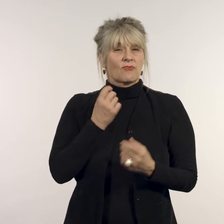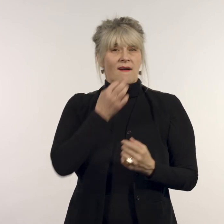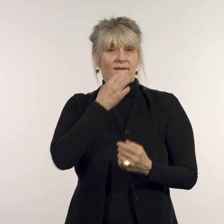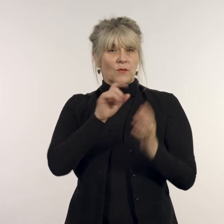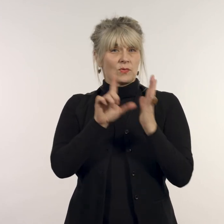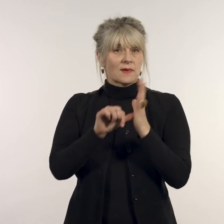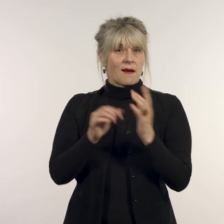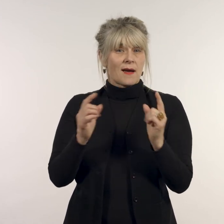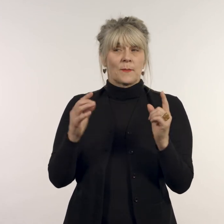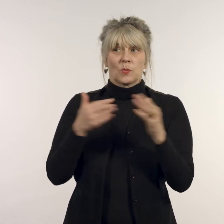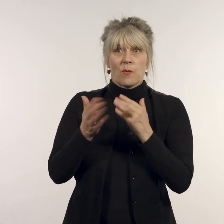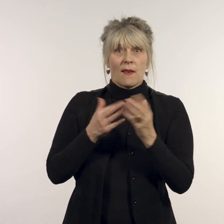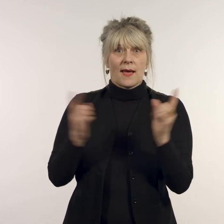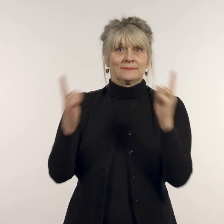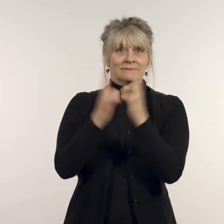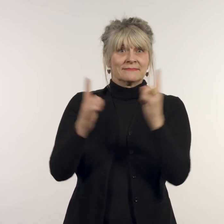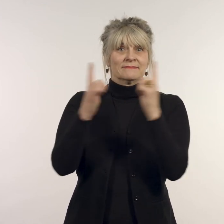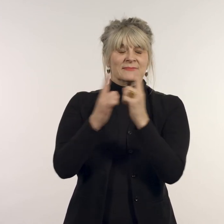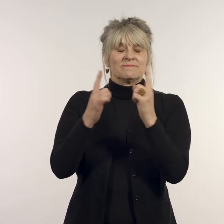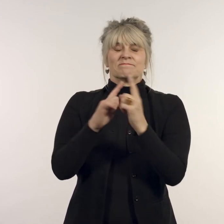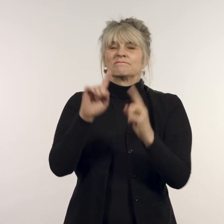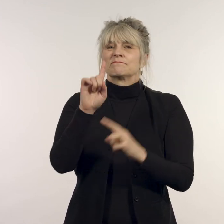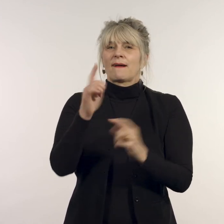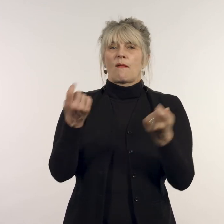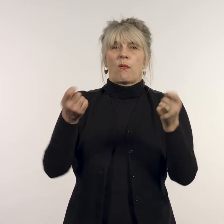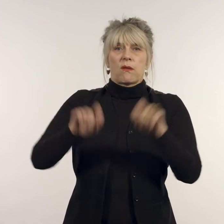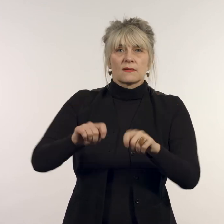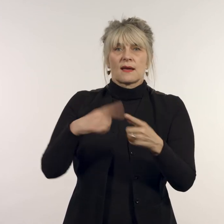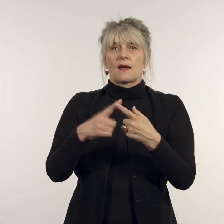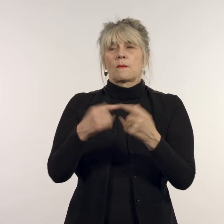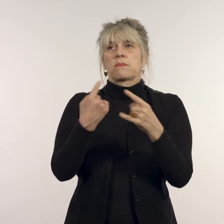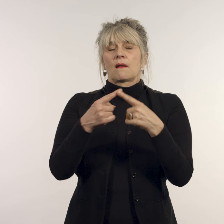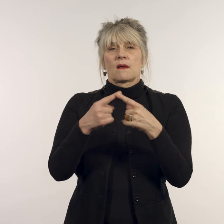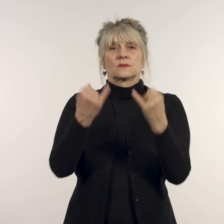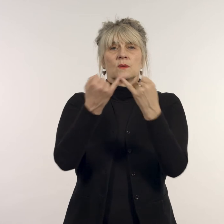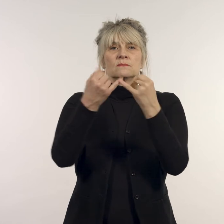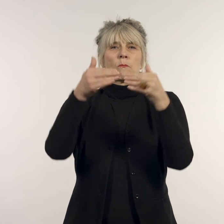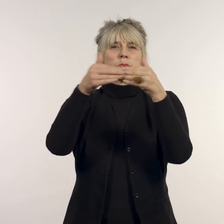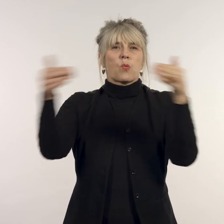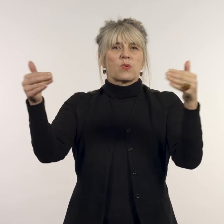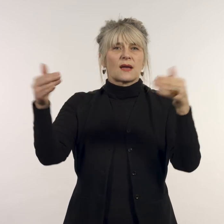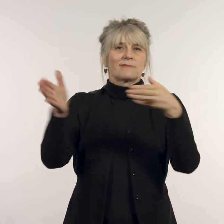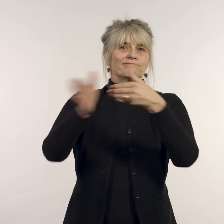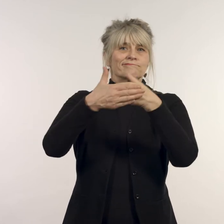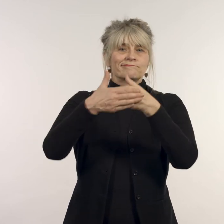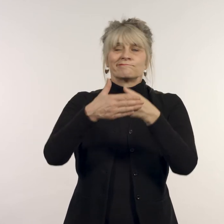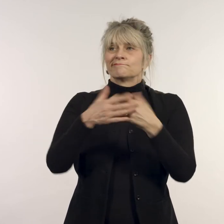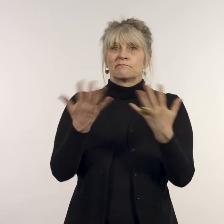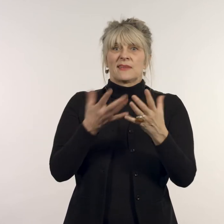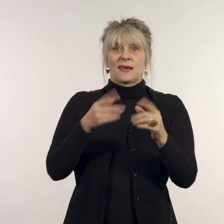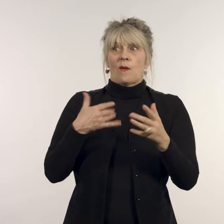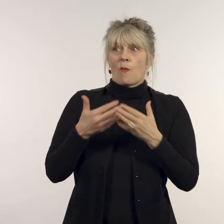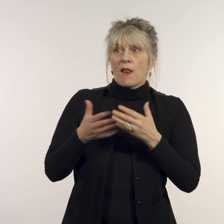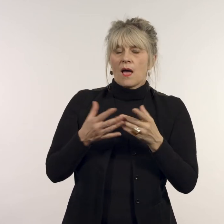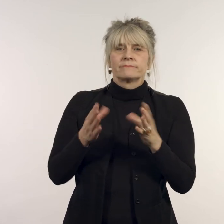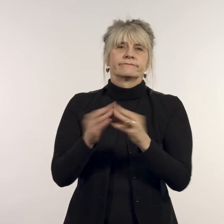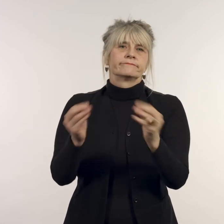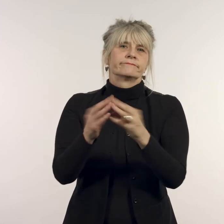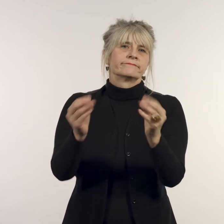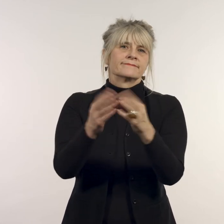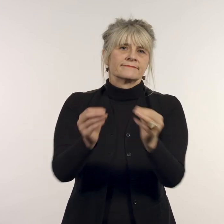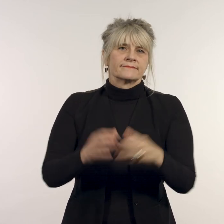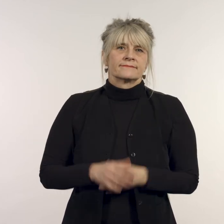We attempted to get together several times, but lockdowns and border closures lead to every trip being cancelled.